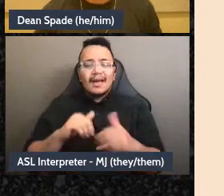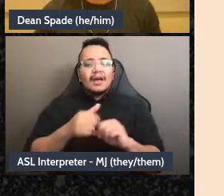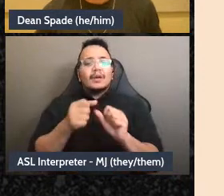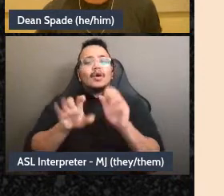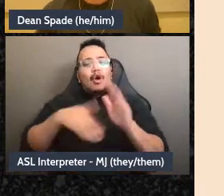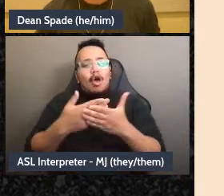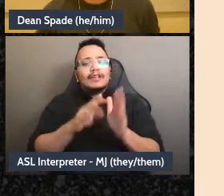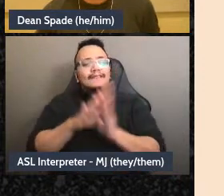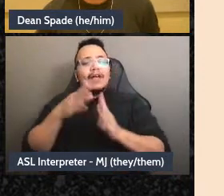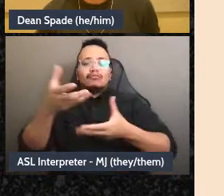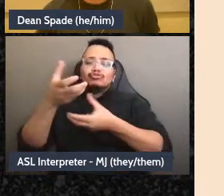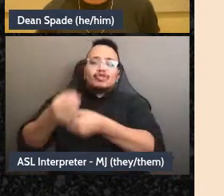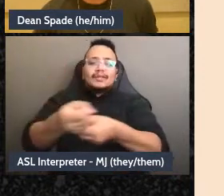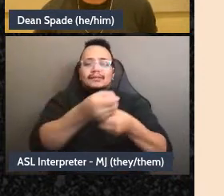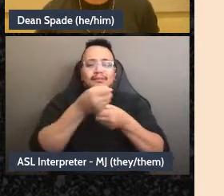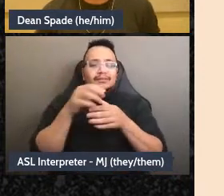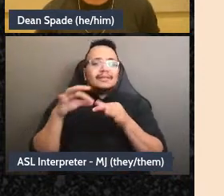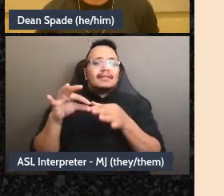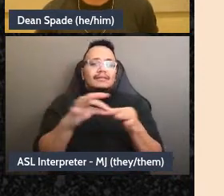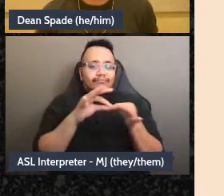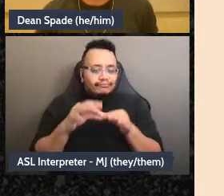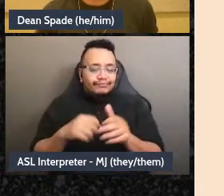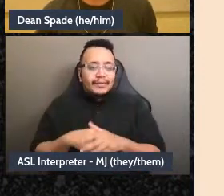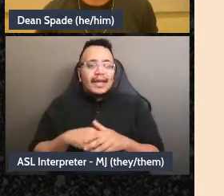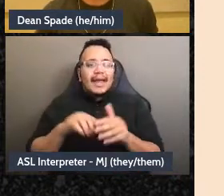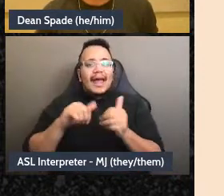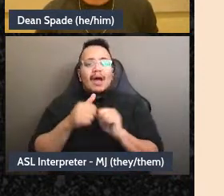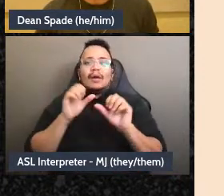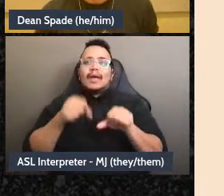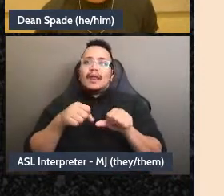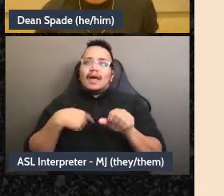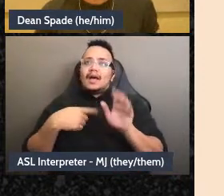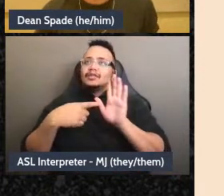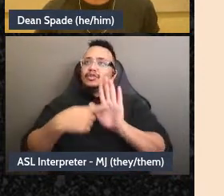how do I experiment with ways I might try to be more trusting when it's appropriate.